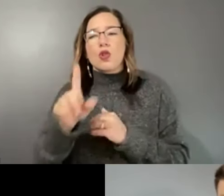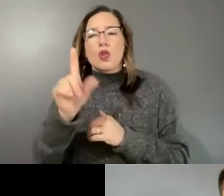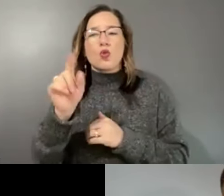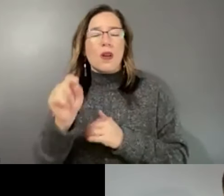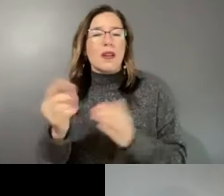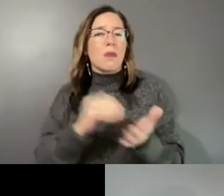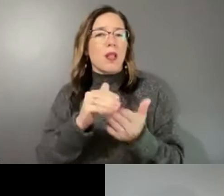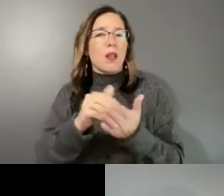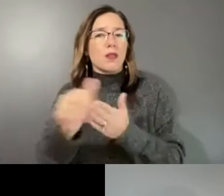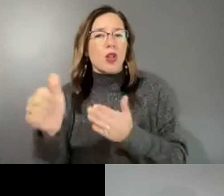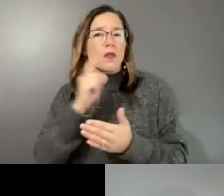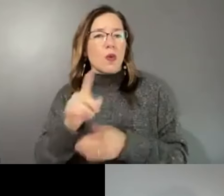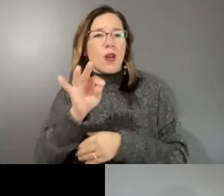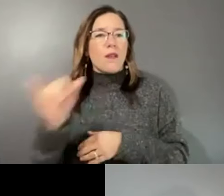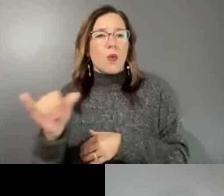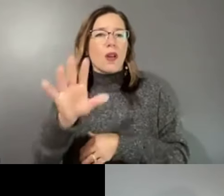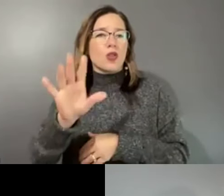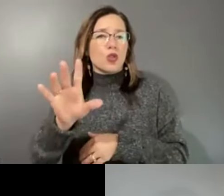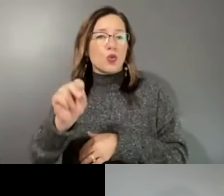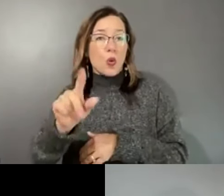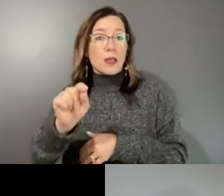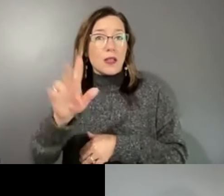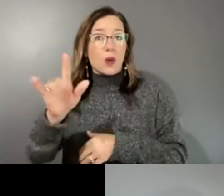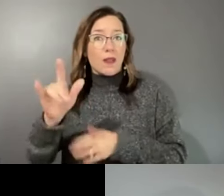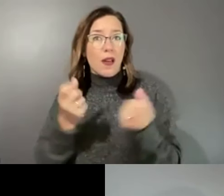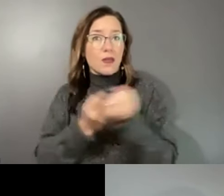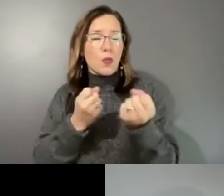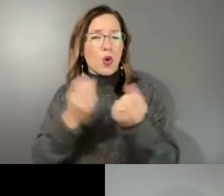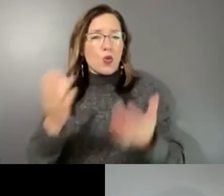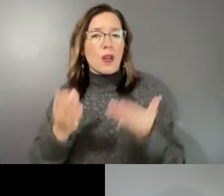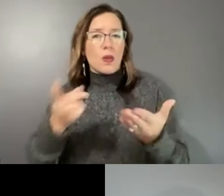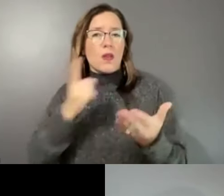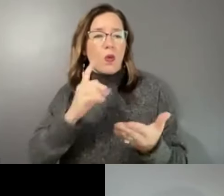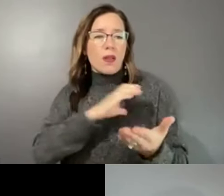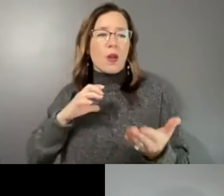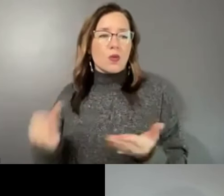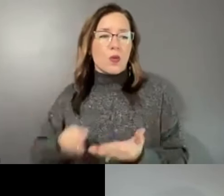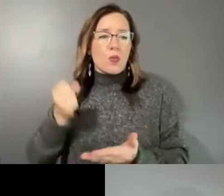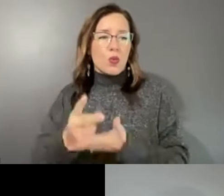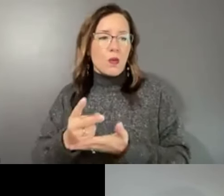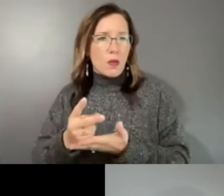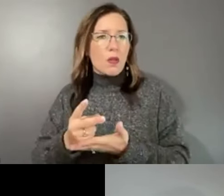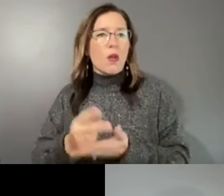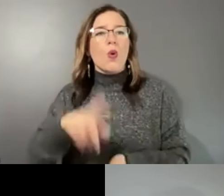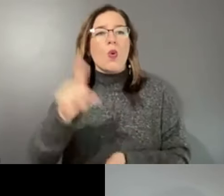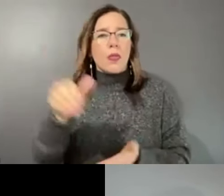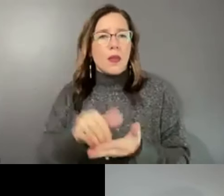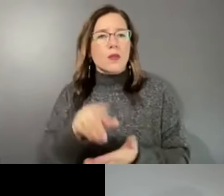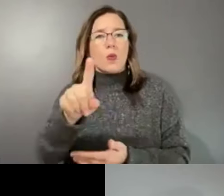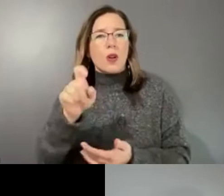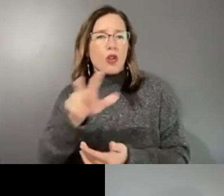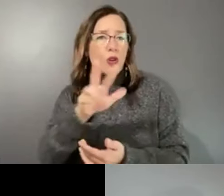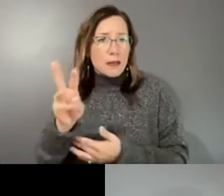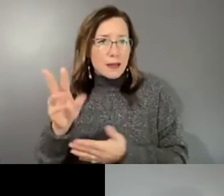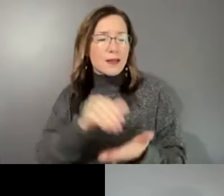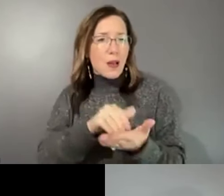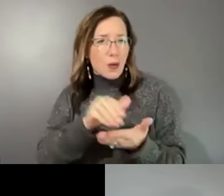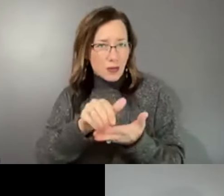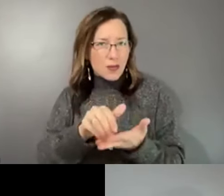FY 2025 support. Recommended for the council's approval are 1,136,000 projects, totaling more